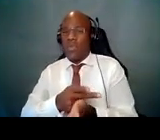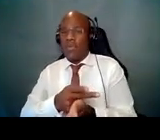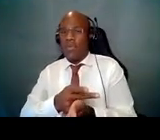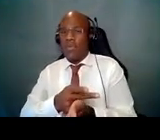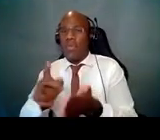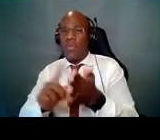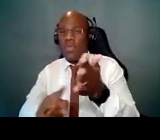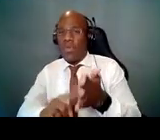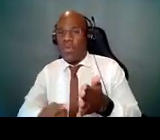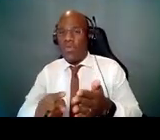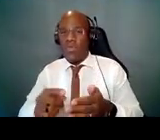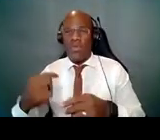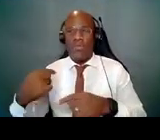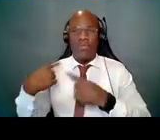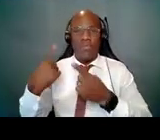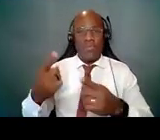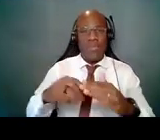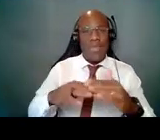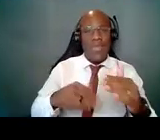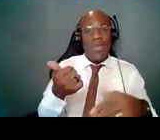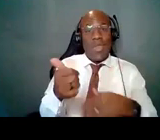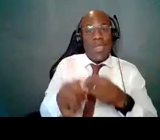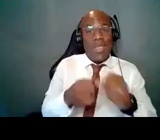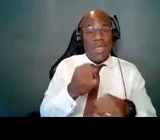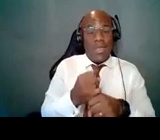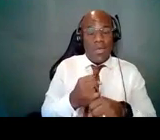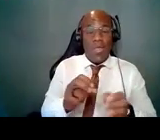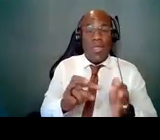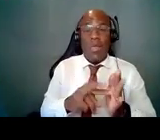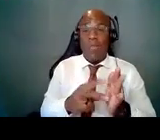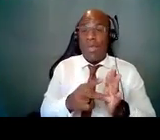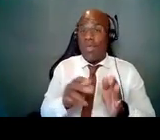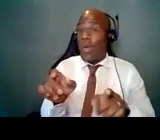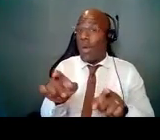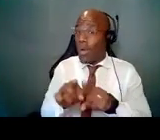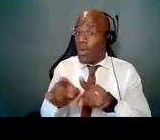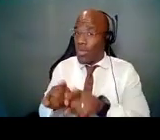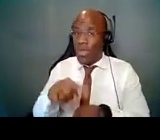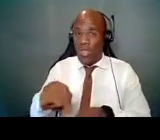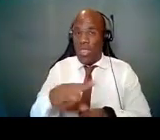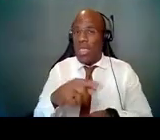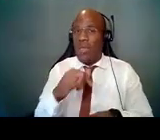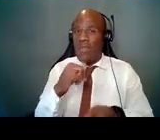and have not successfully competed for a PD or as a PD